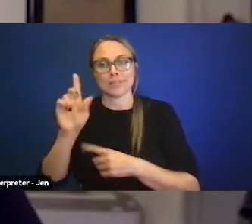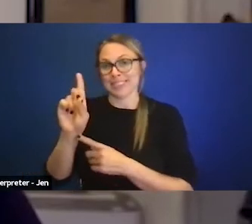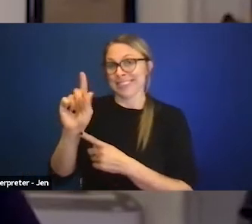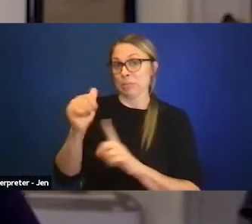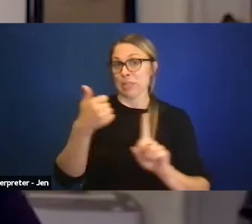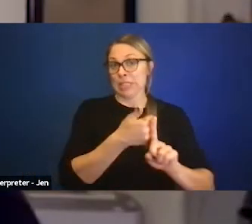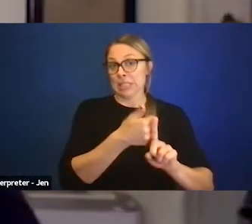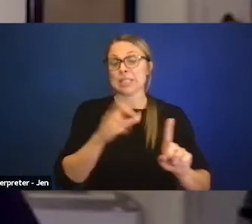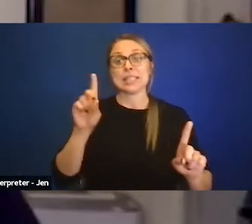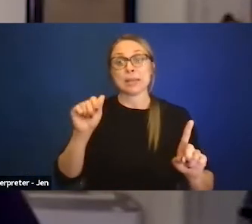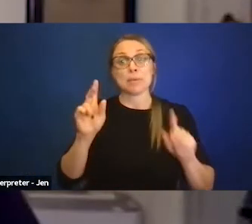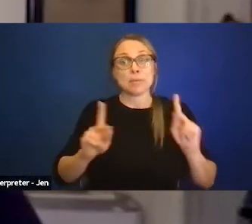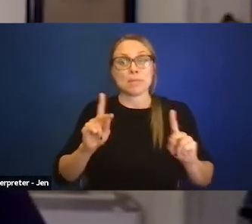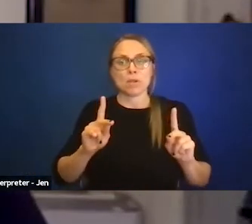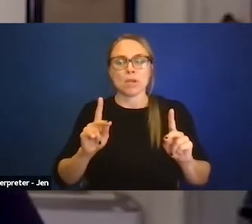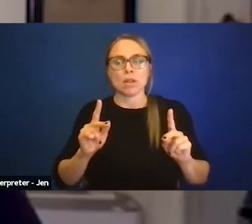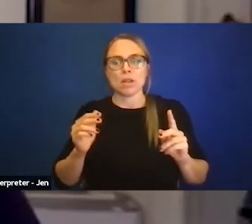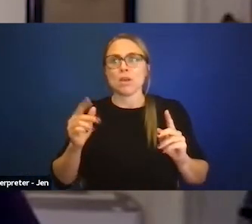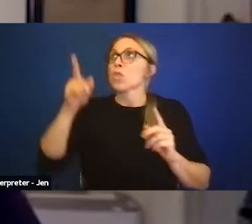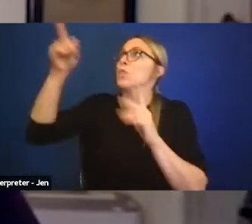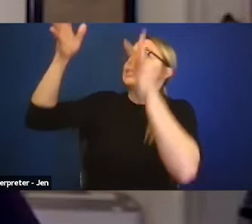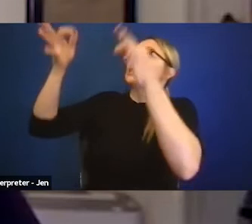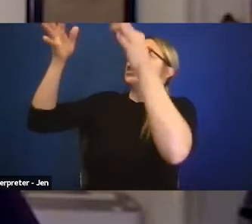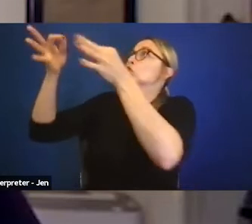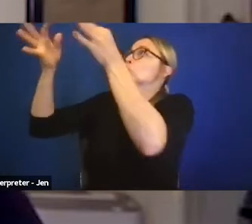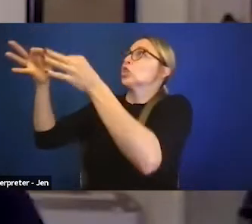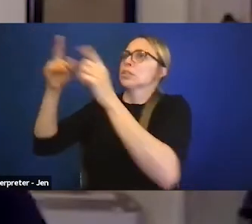disabled people are impacted on all these issues.